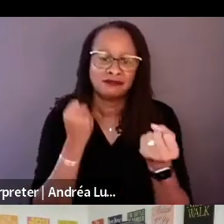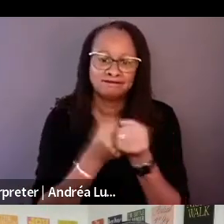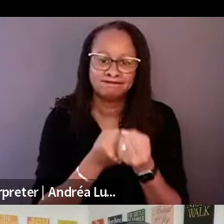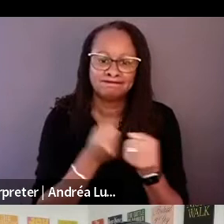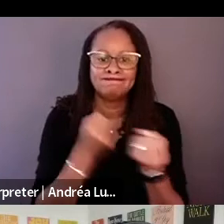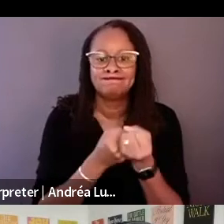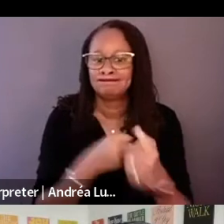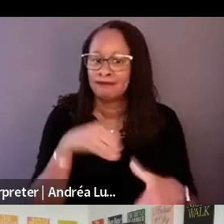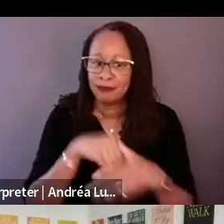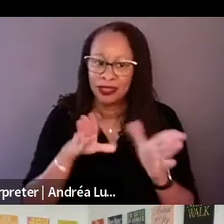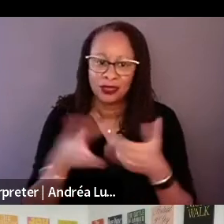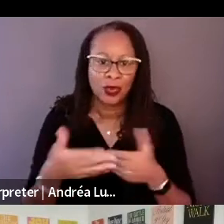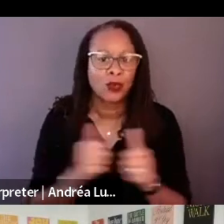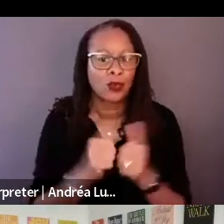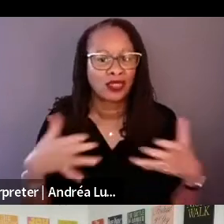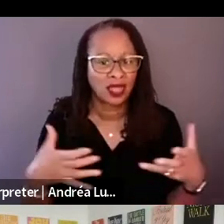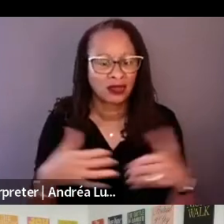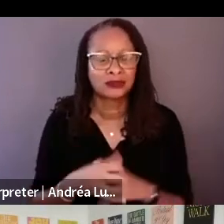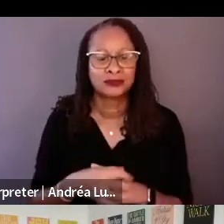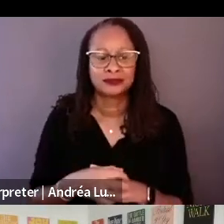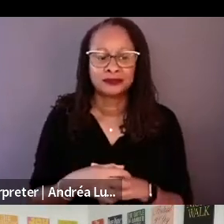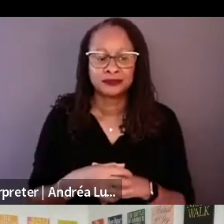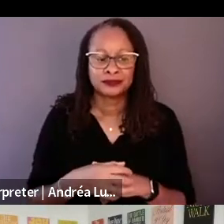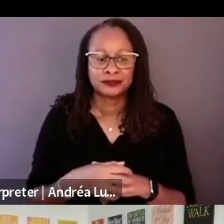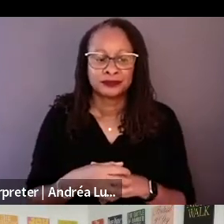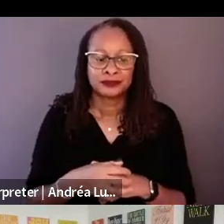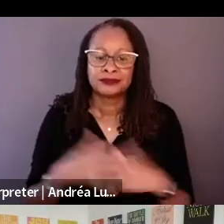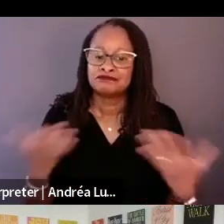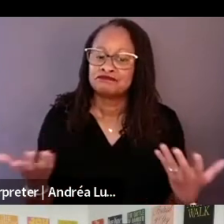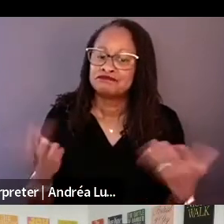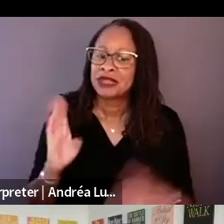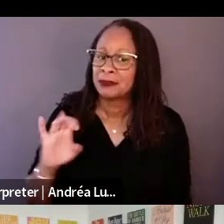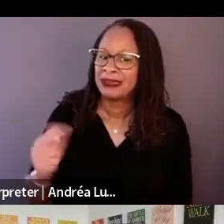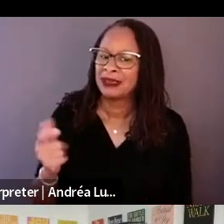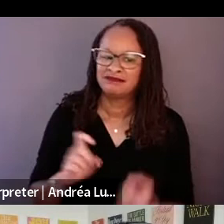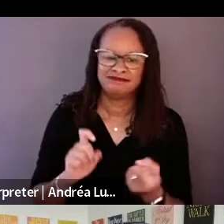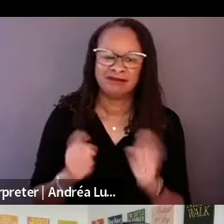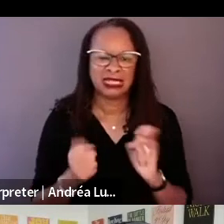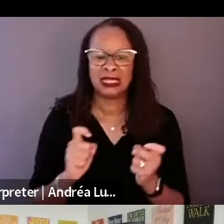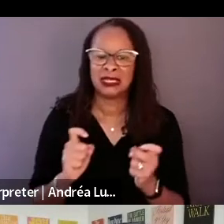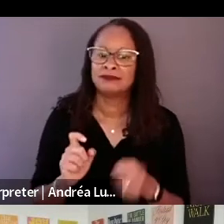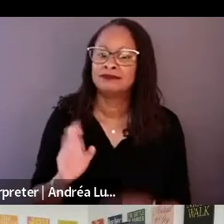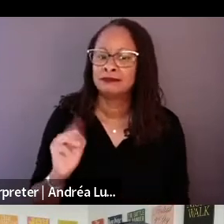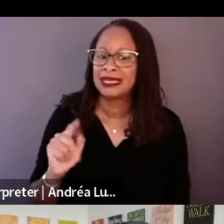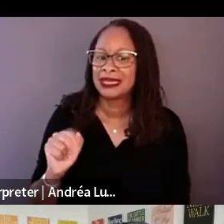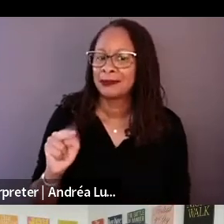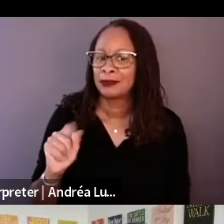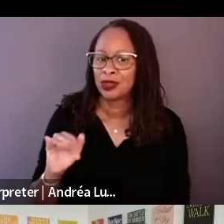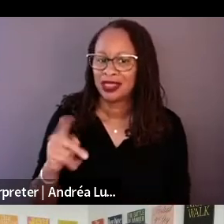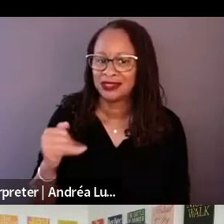manipulative. I think Ramin did a great job.